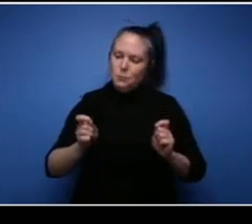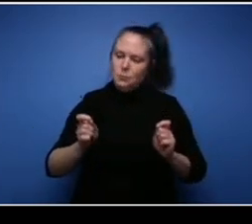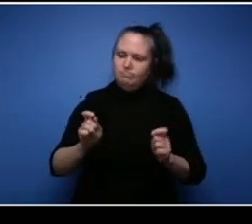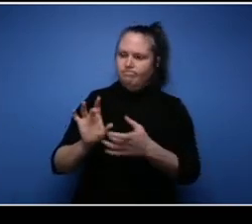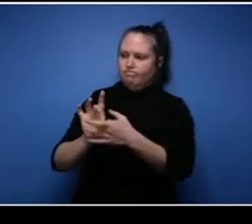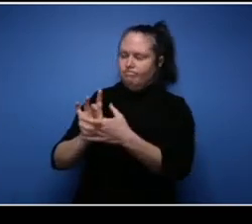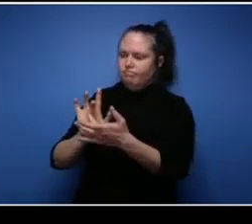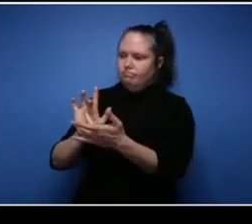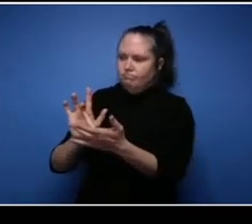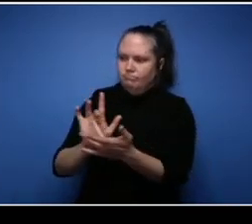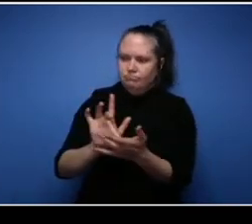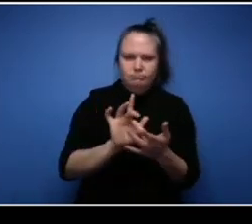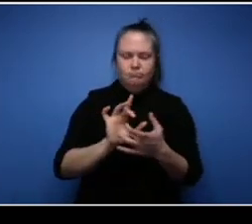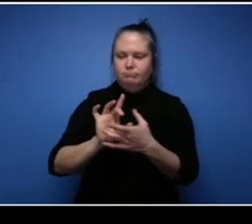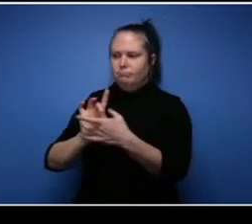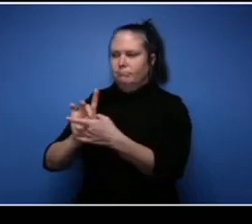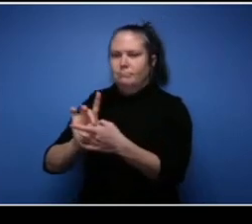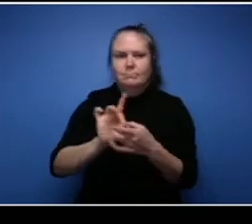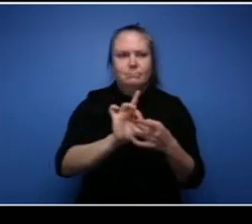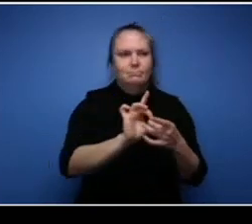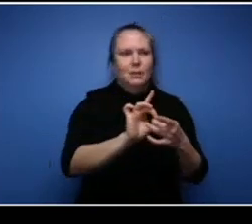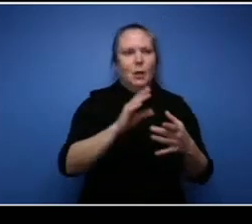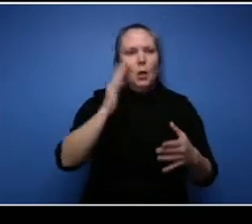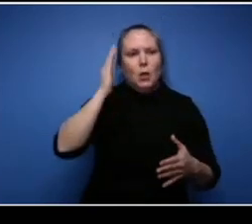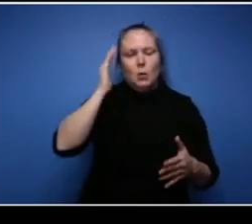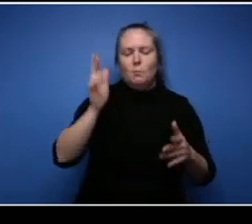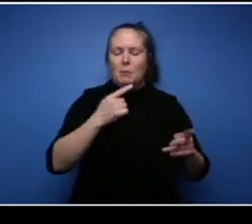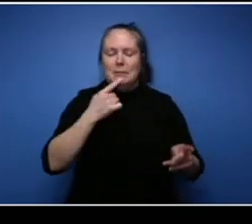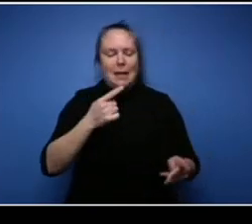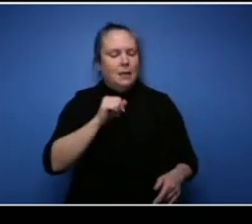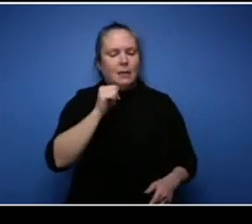heard this it's not who you know or it's not what you know but it's who you know, so you